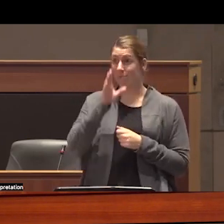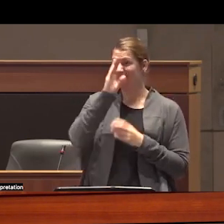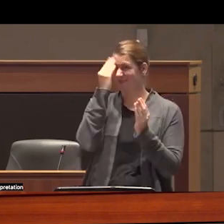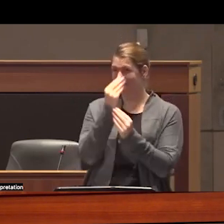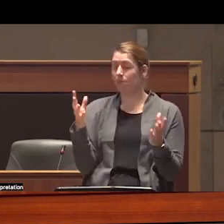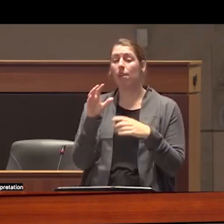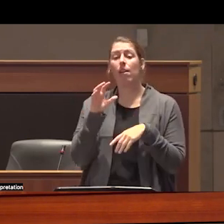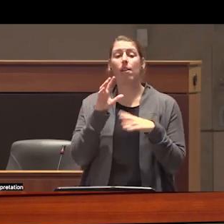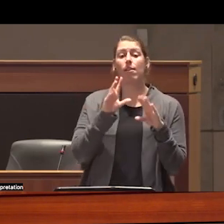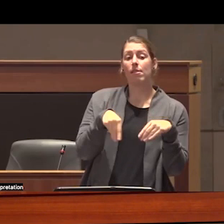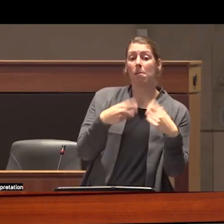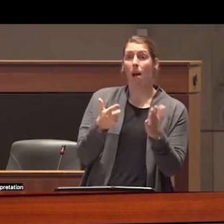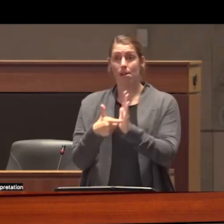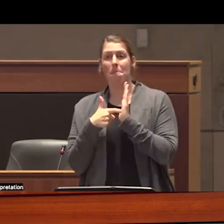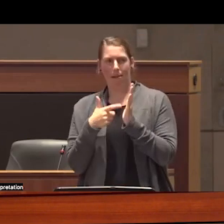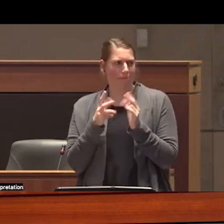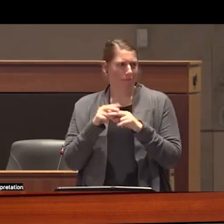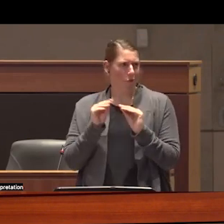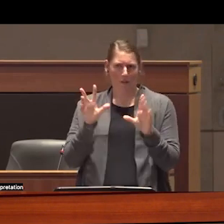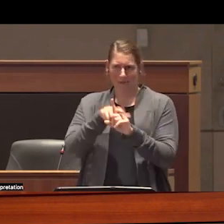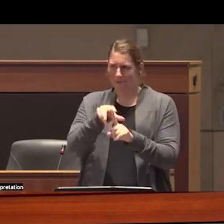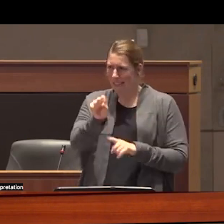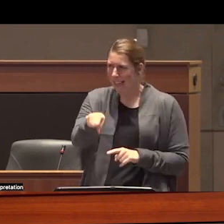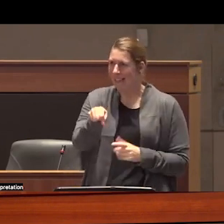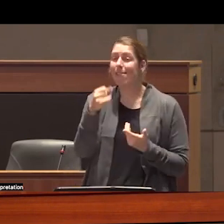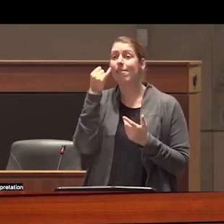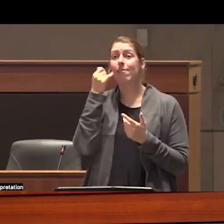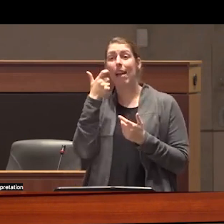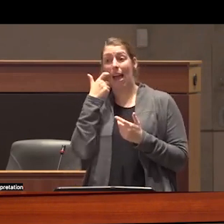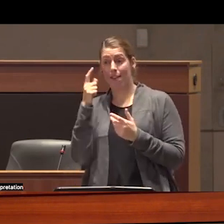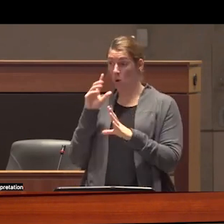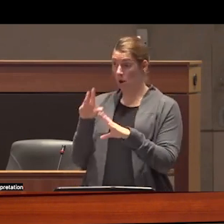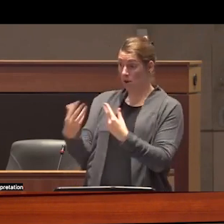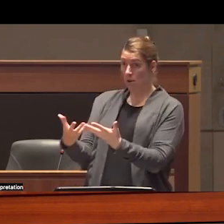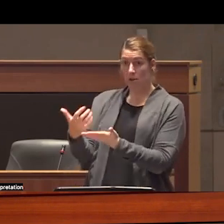supply and demand apply here and without a steady stream of addicts to treat addiction medicine in